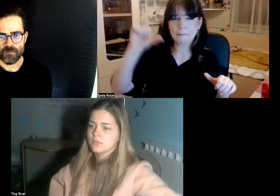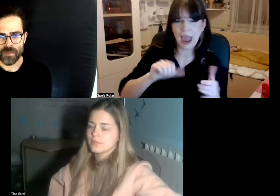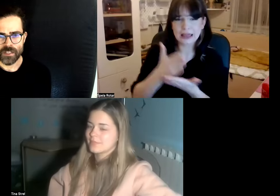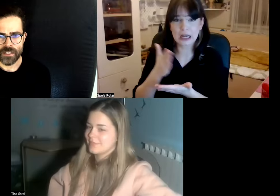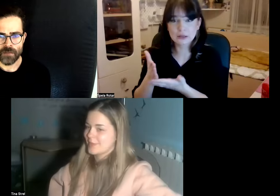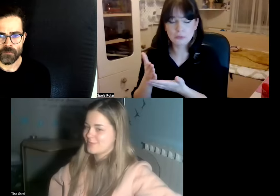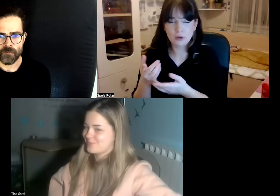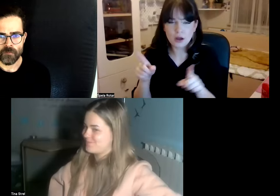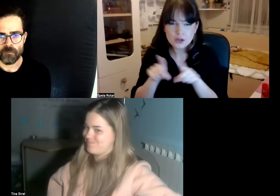some